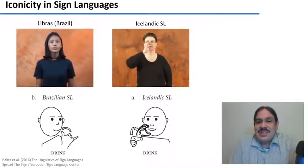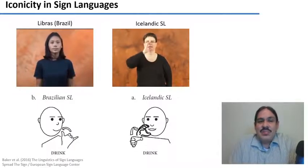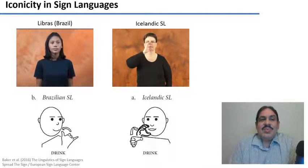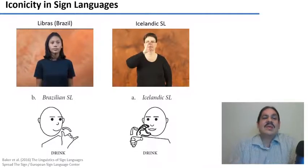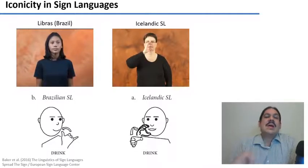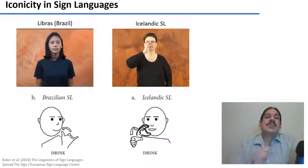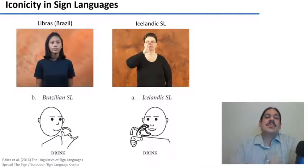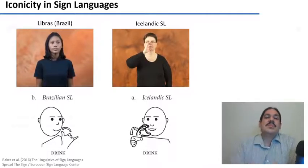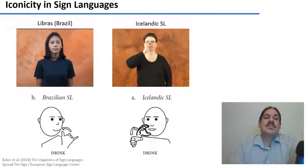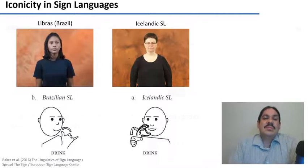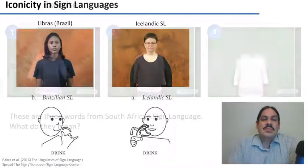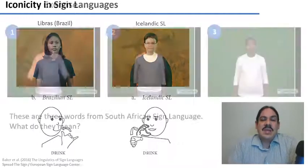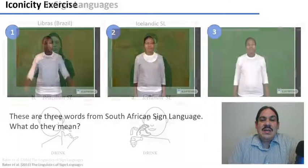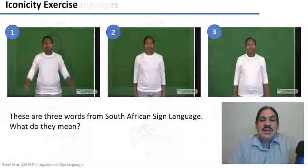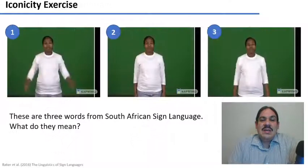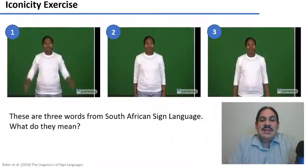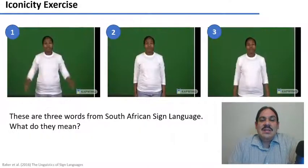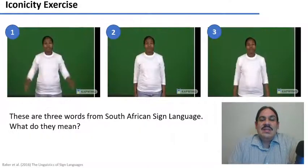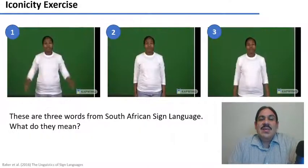and